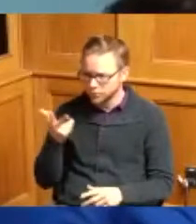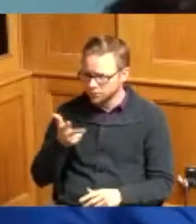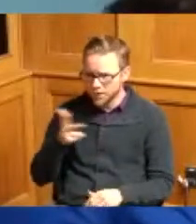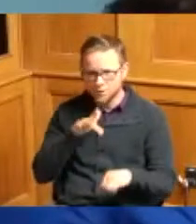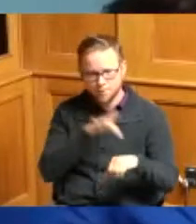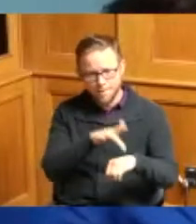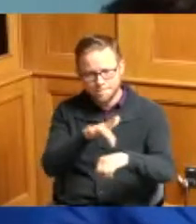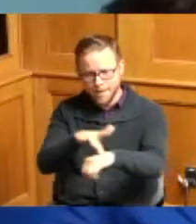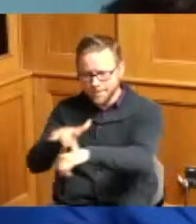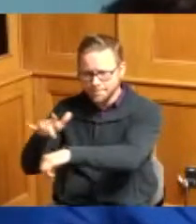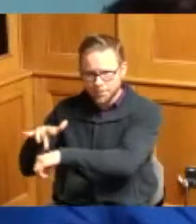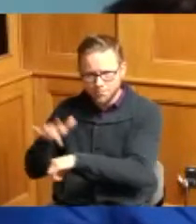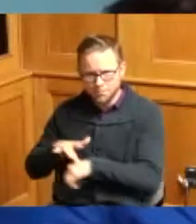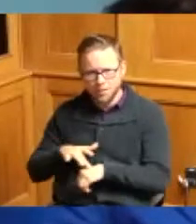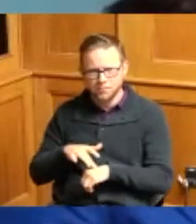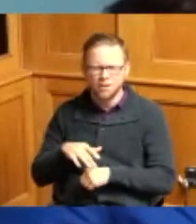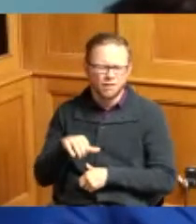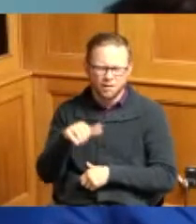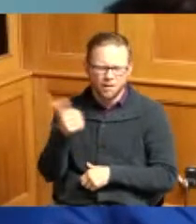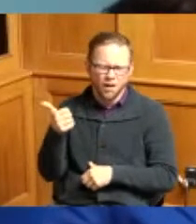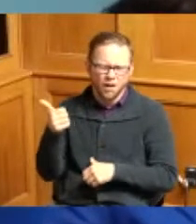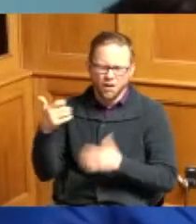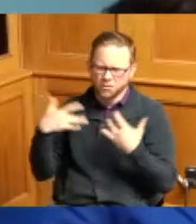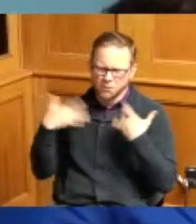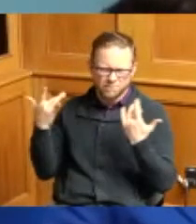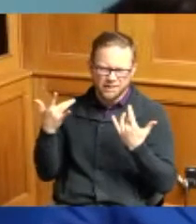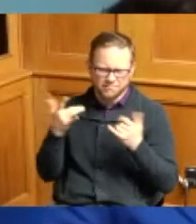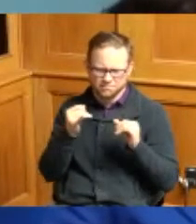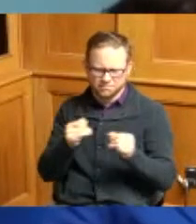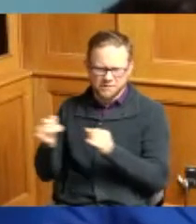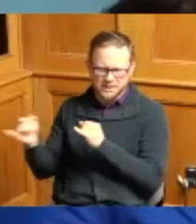of course we've had some other things that we've done individually but I think this week we've